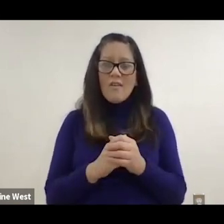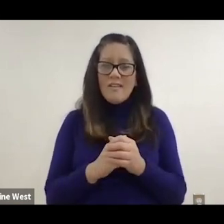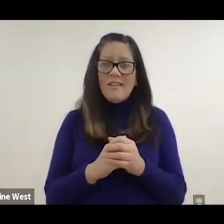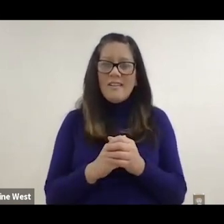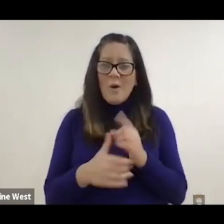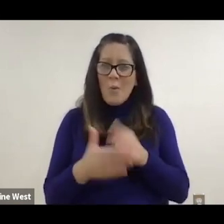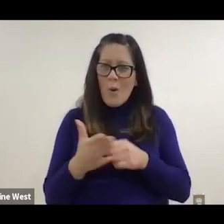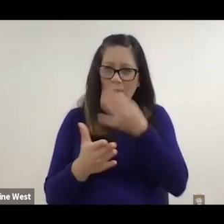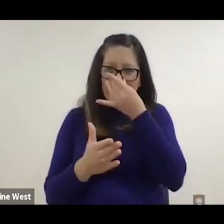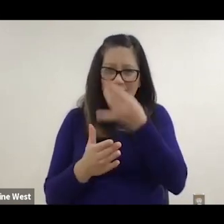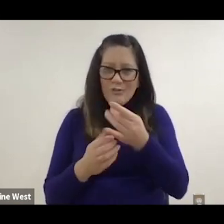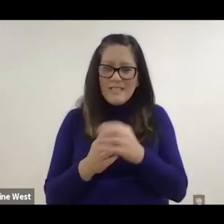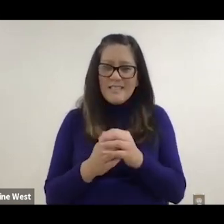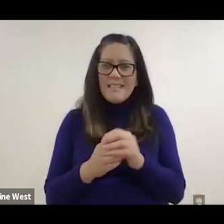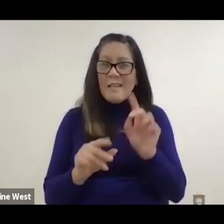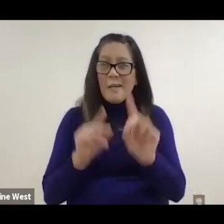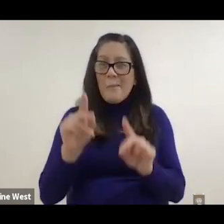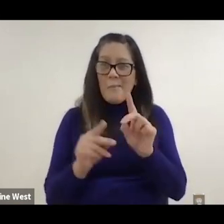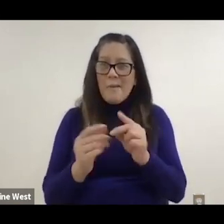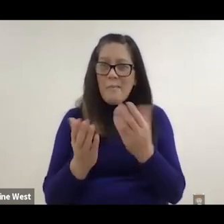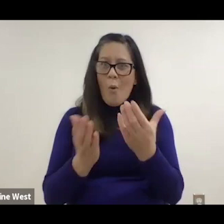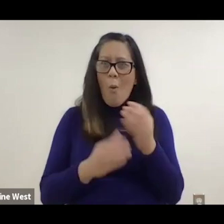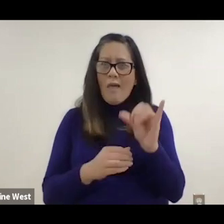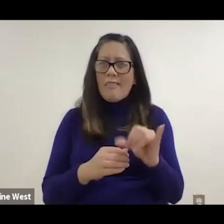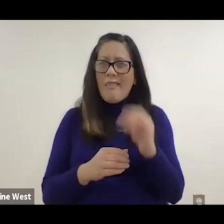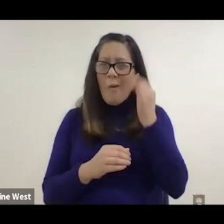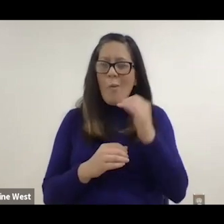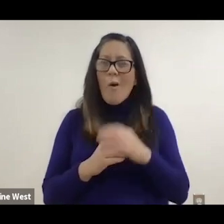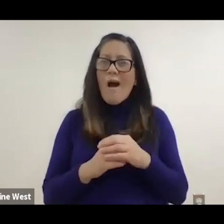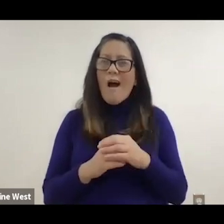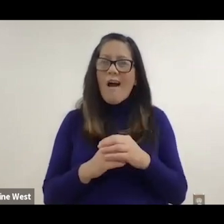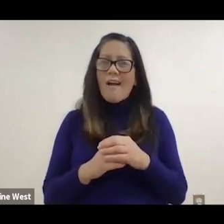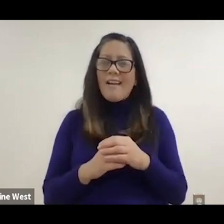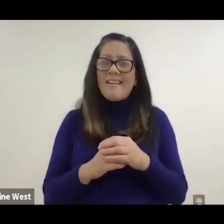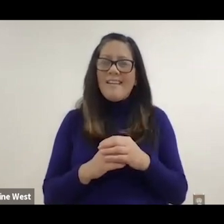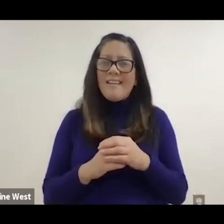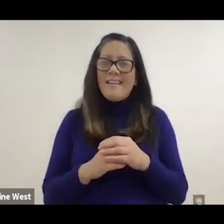basically to take like a hot Cup of coffee from one room to another so